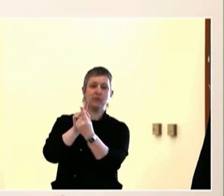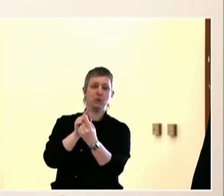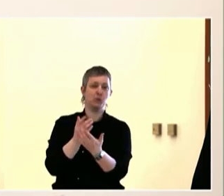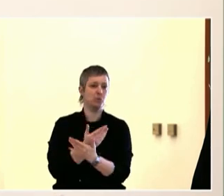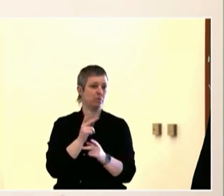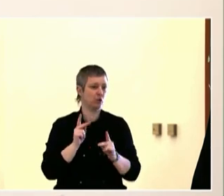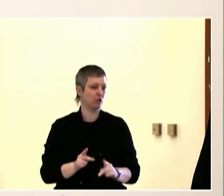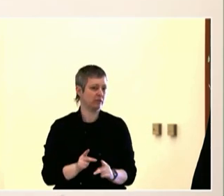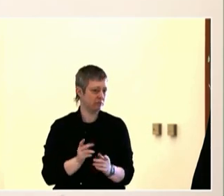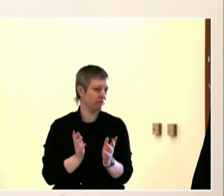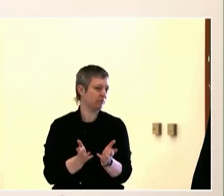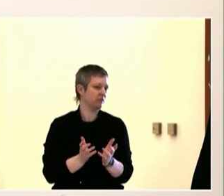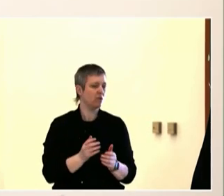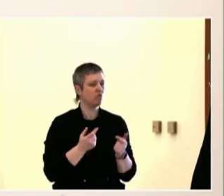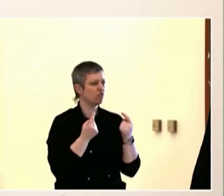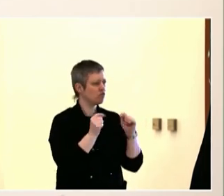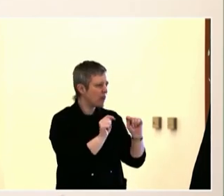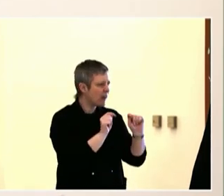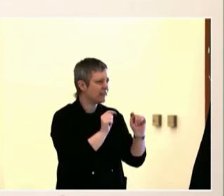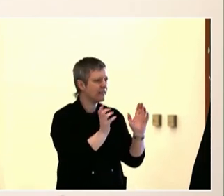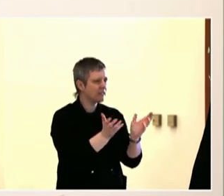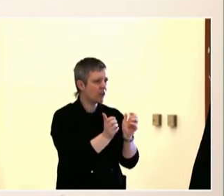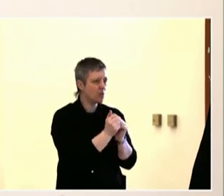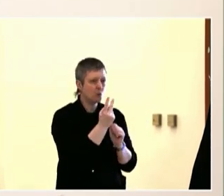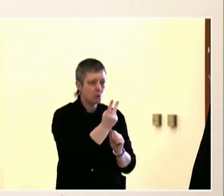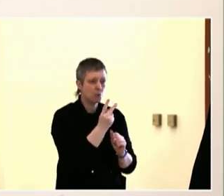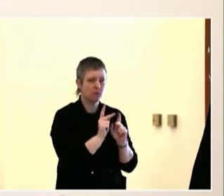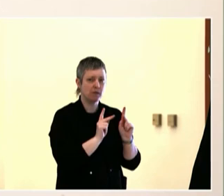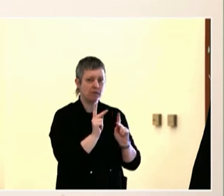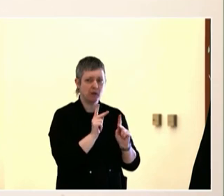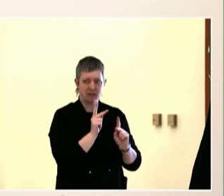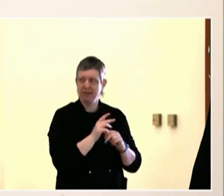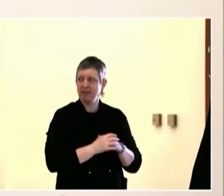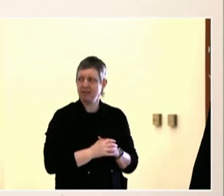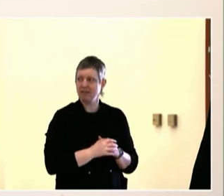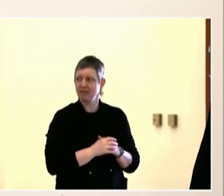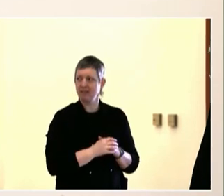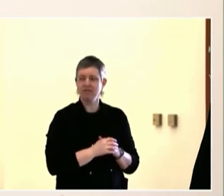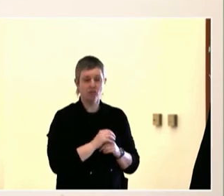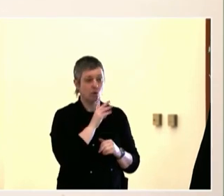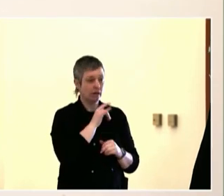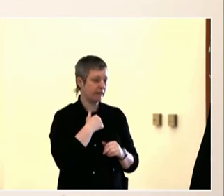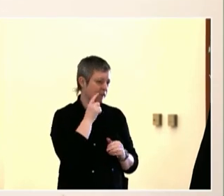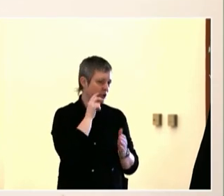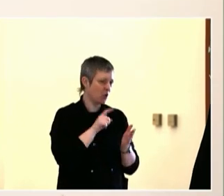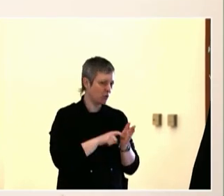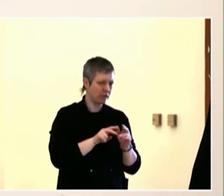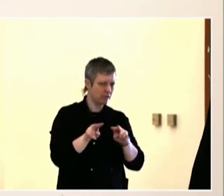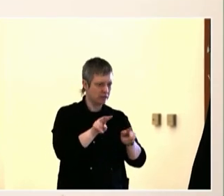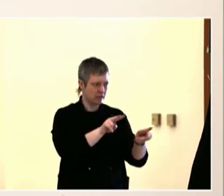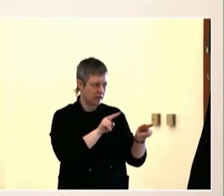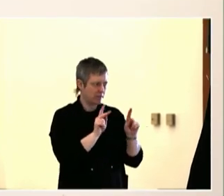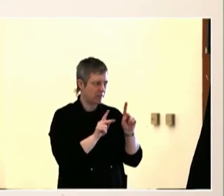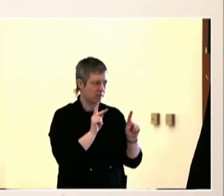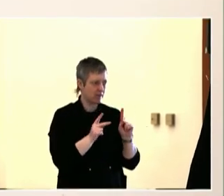hope for Portland? So here's how it works. The music goes, Sarah turns the music on, and when the music